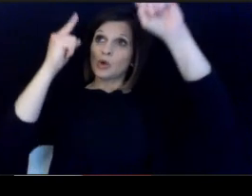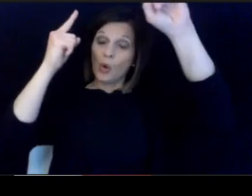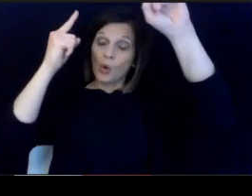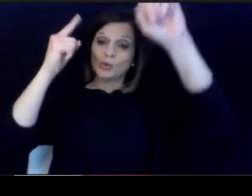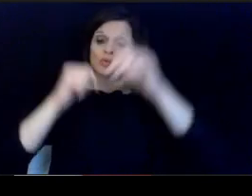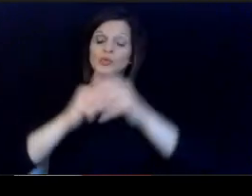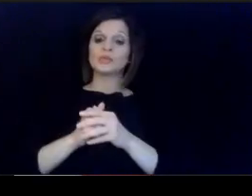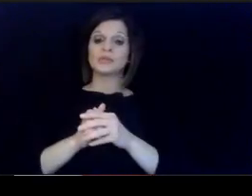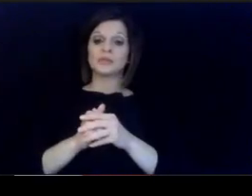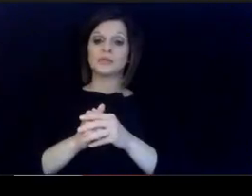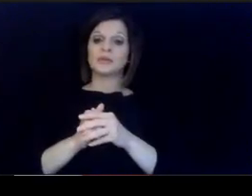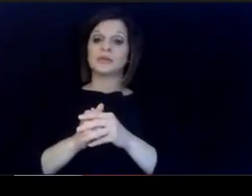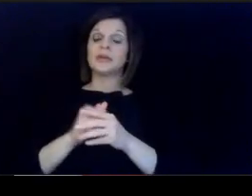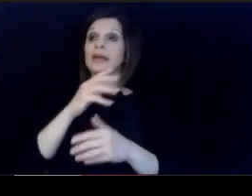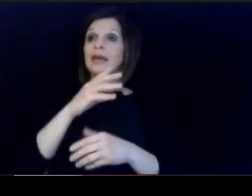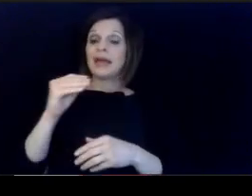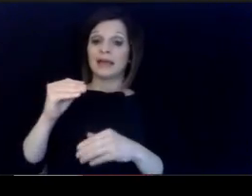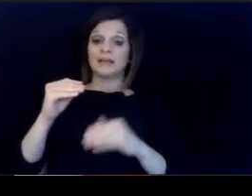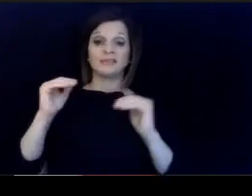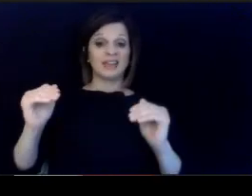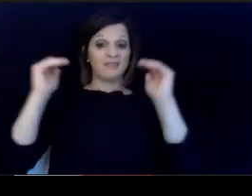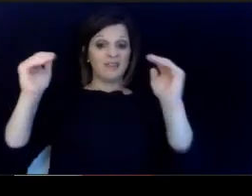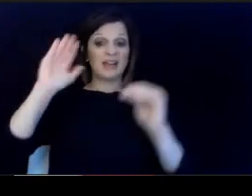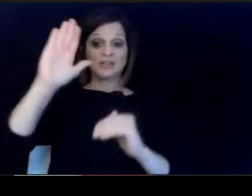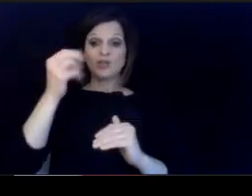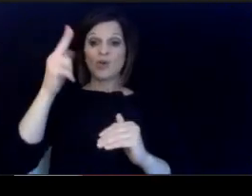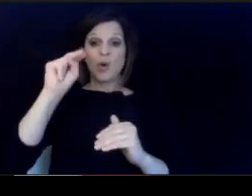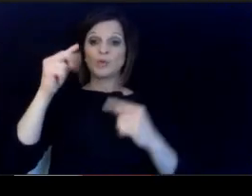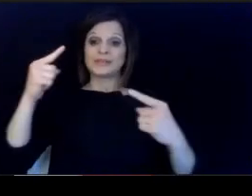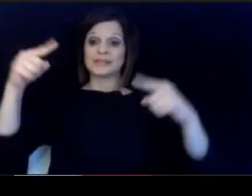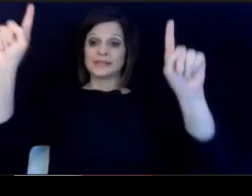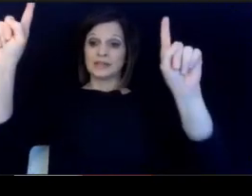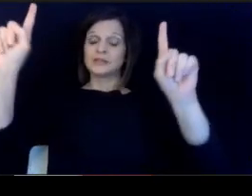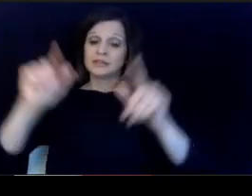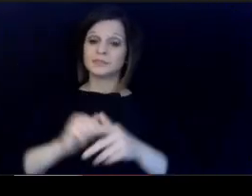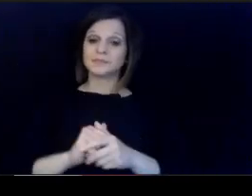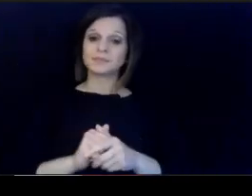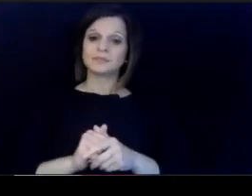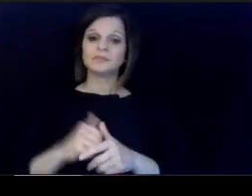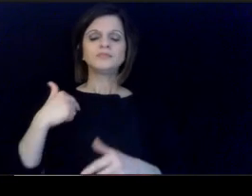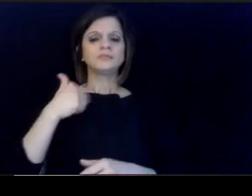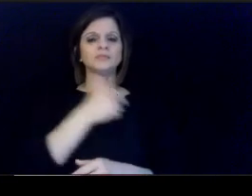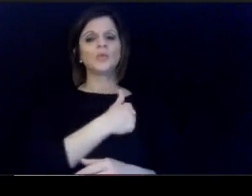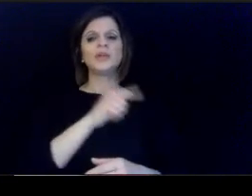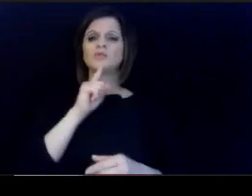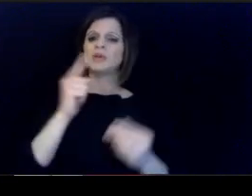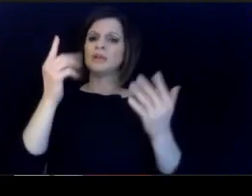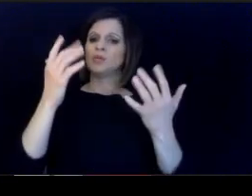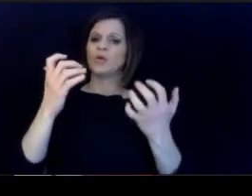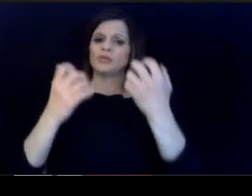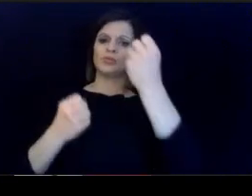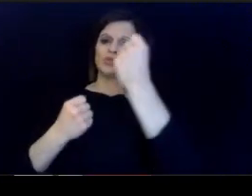heir own success so. we want to support our teachers who were part.